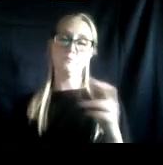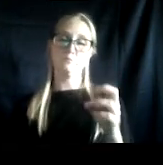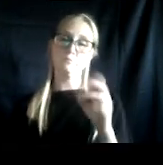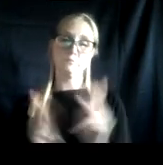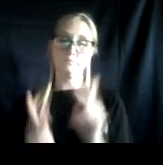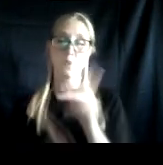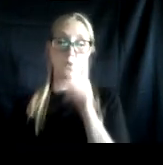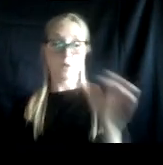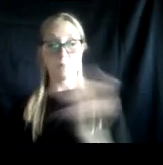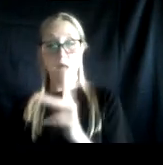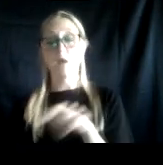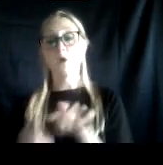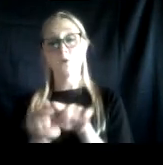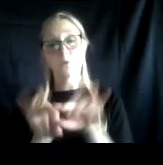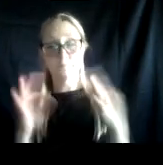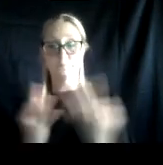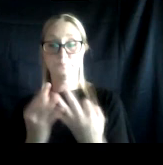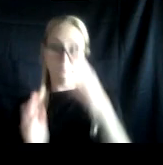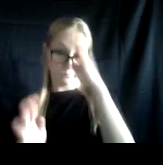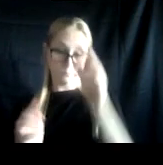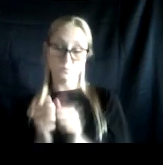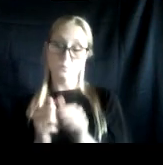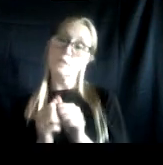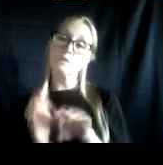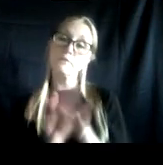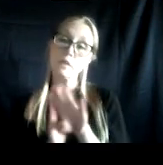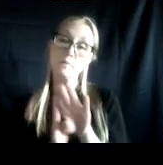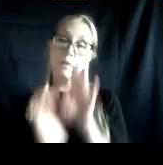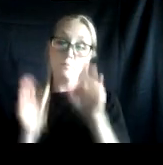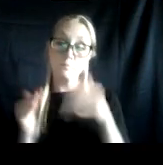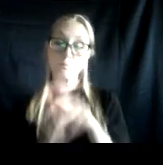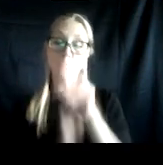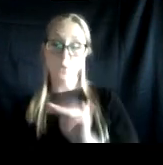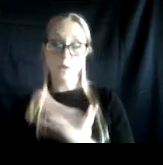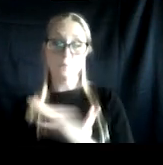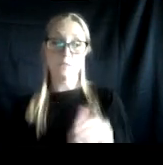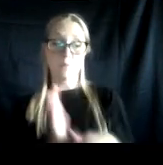in designing and developing their programs and to consider prioritizing this population